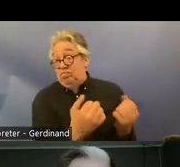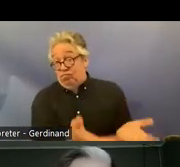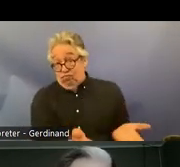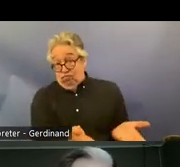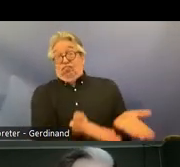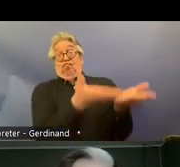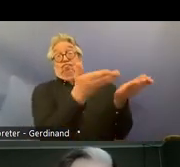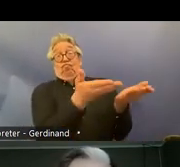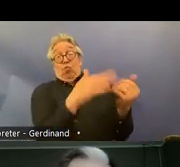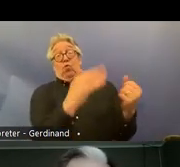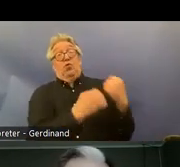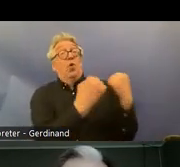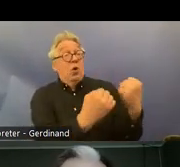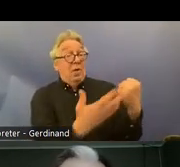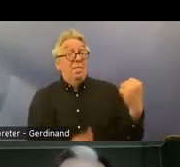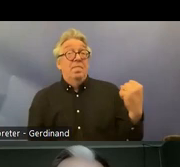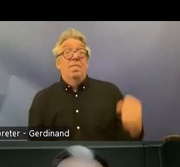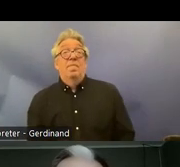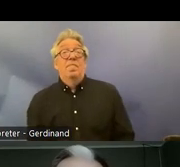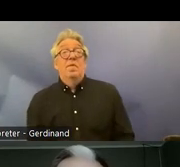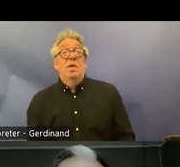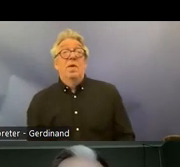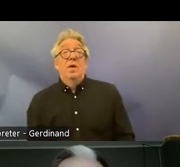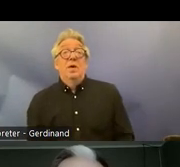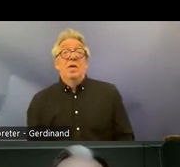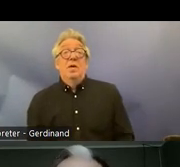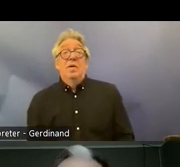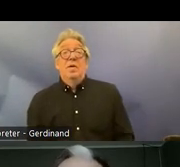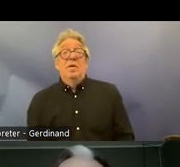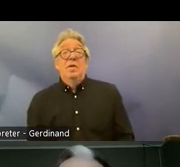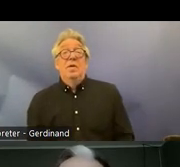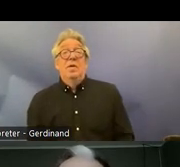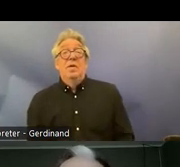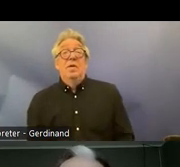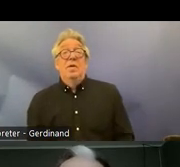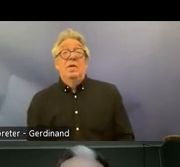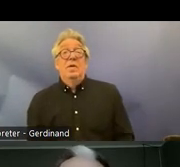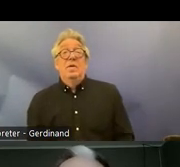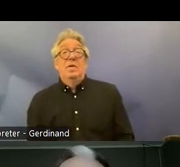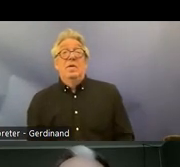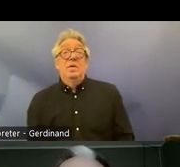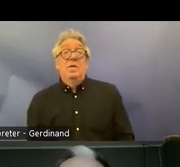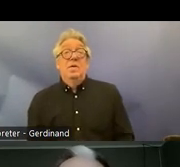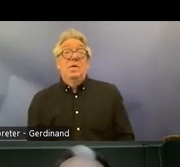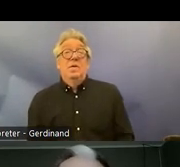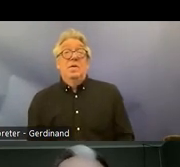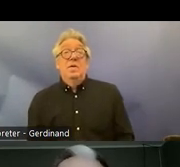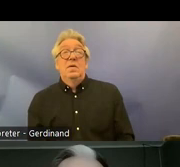um uh this of course depends a little bit on whether or not uh uh how the